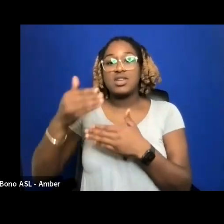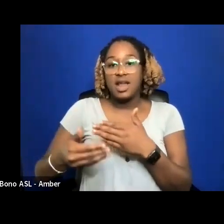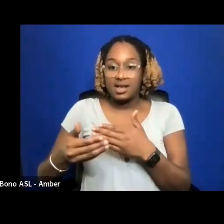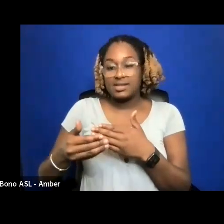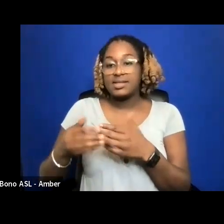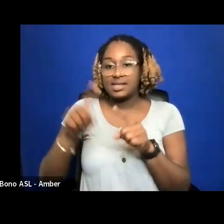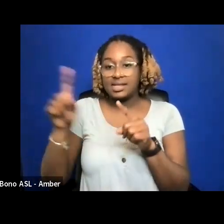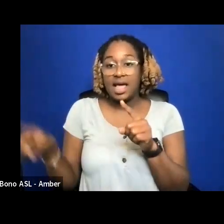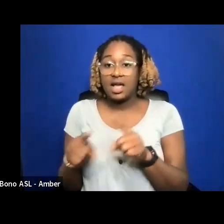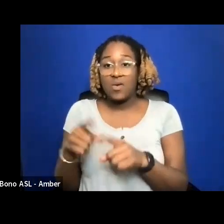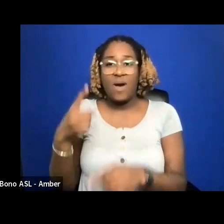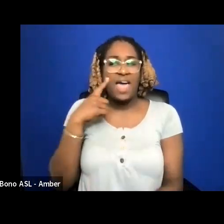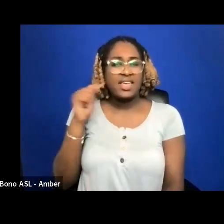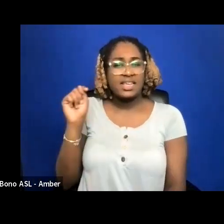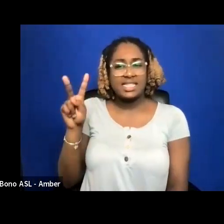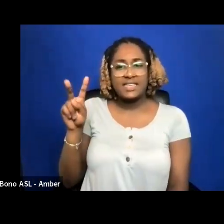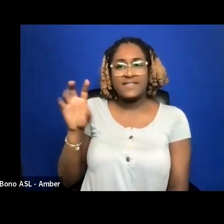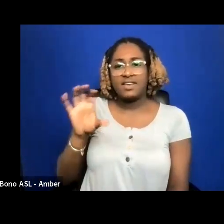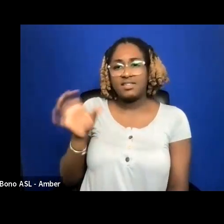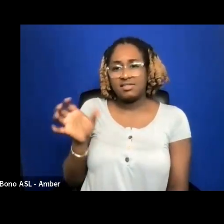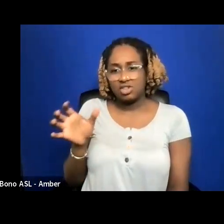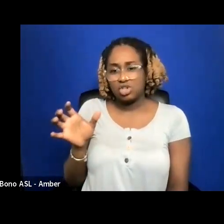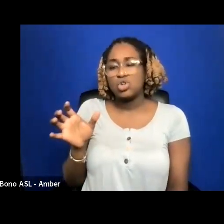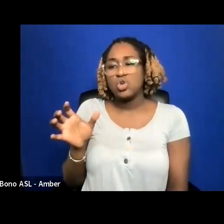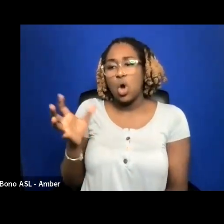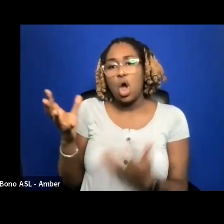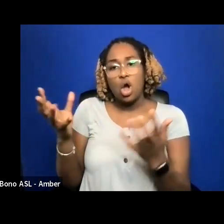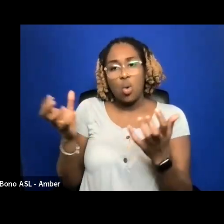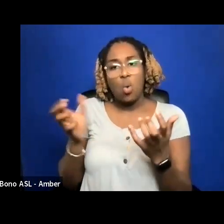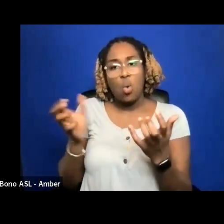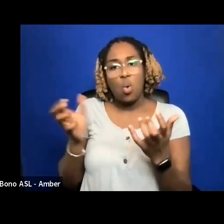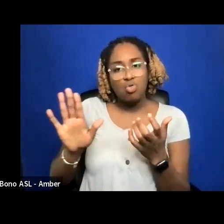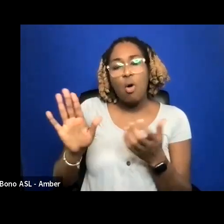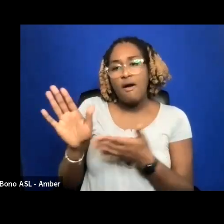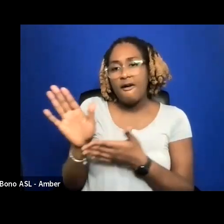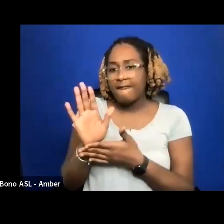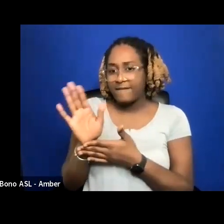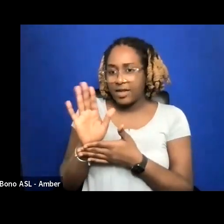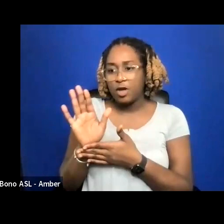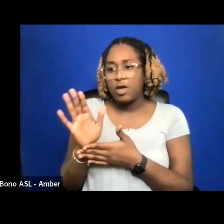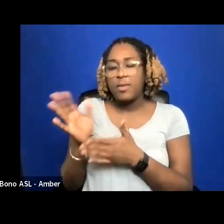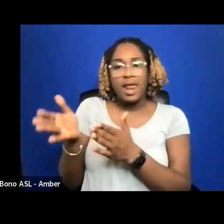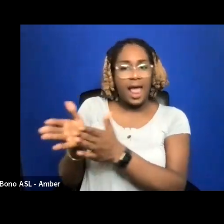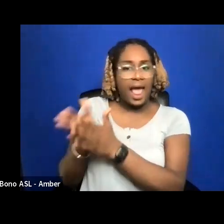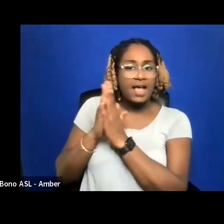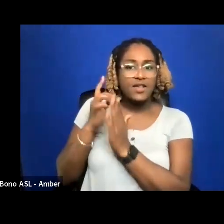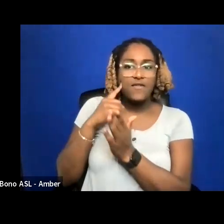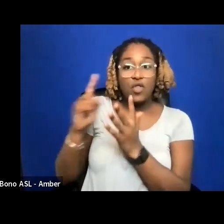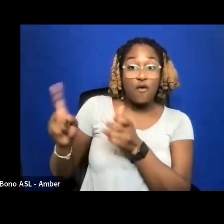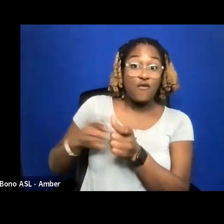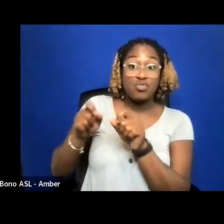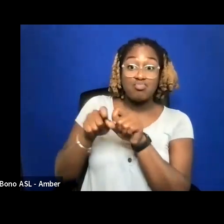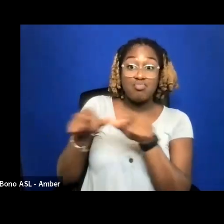TELEVISION STATION FUNDS YOUR FILM AND ASKS FOR THE PREMIER BROADCAST, YOU CAN'T SELL THAT FILM TO